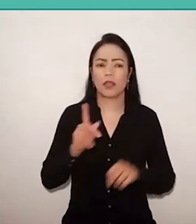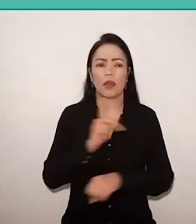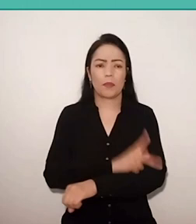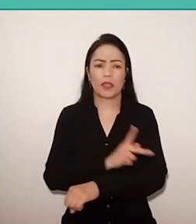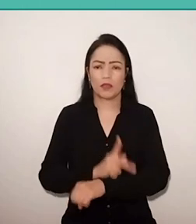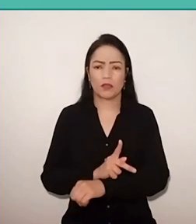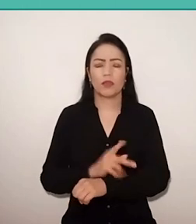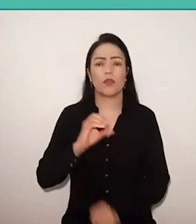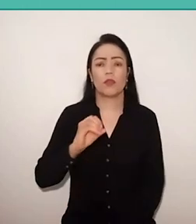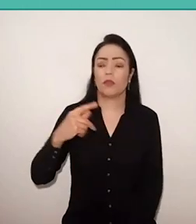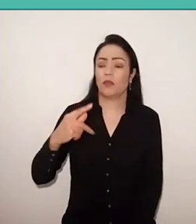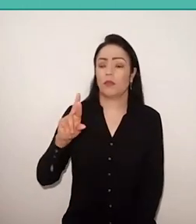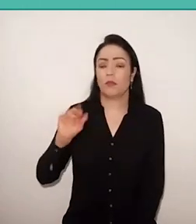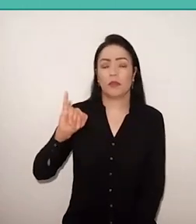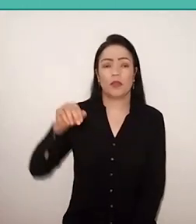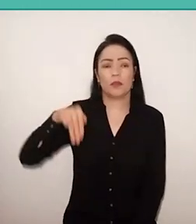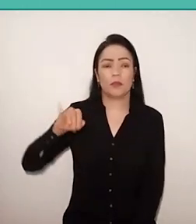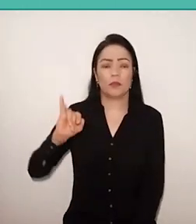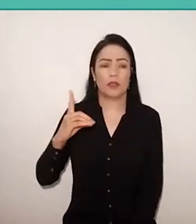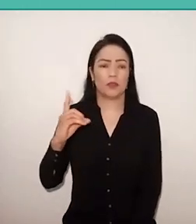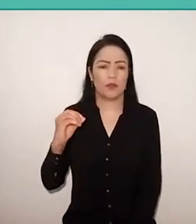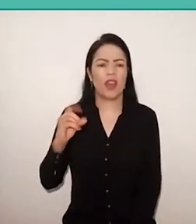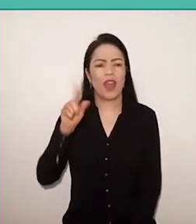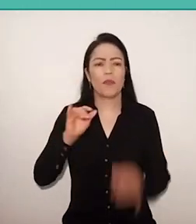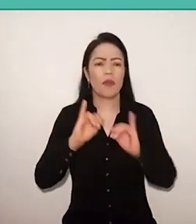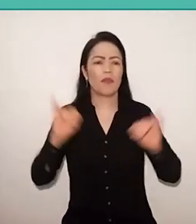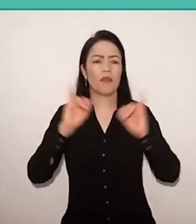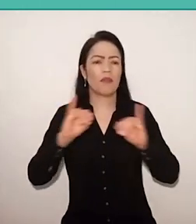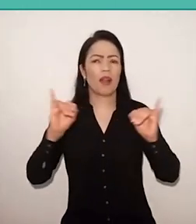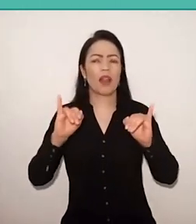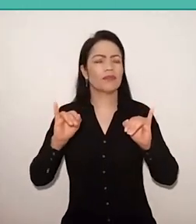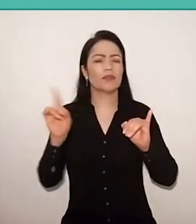it's not for advertising from my friend Paulo Freire, it is to highlight that there are some Brazilians